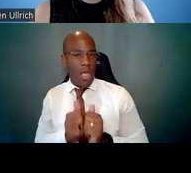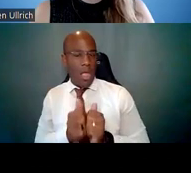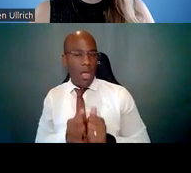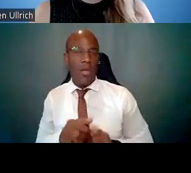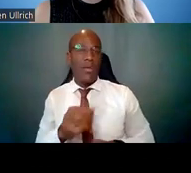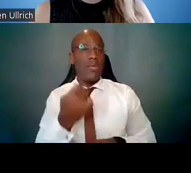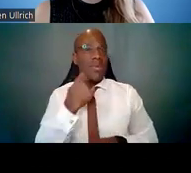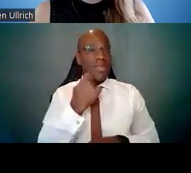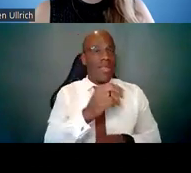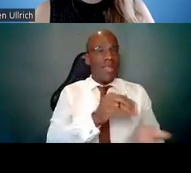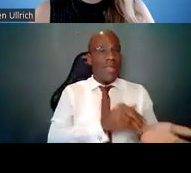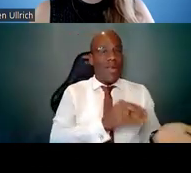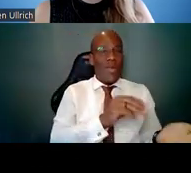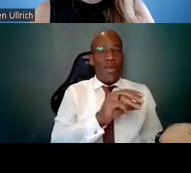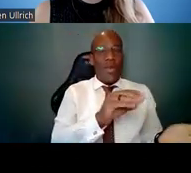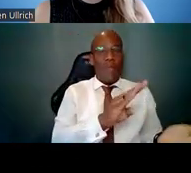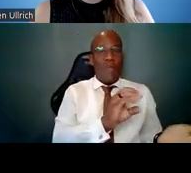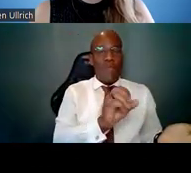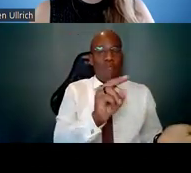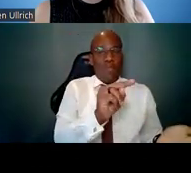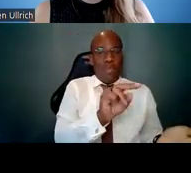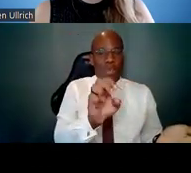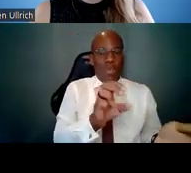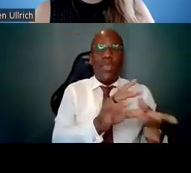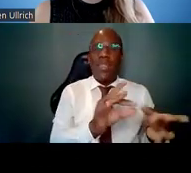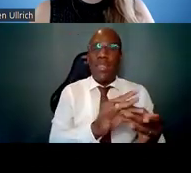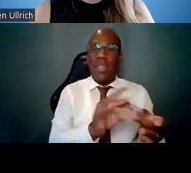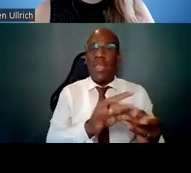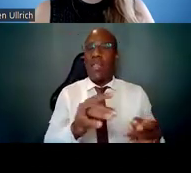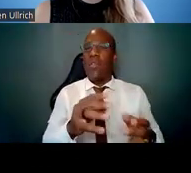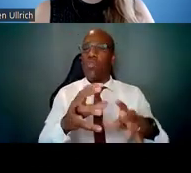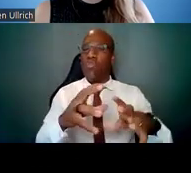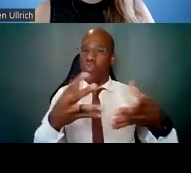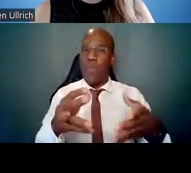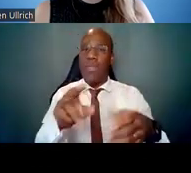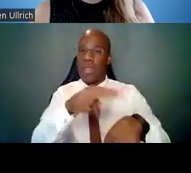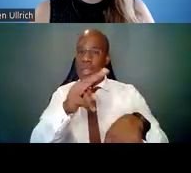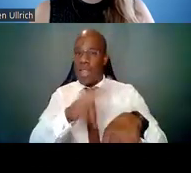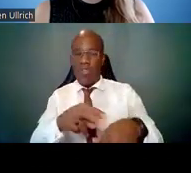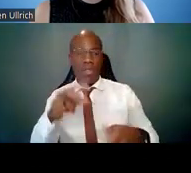that have been identified as nationally underrepresented in the scientific workforce,